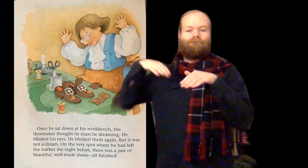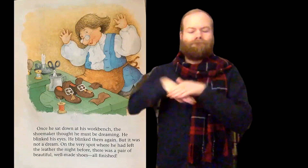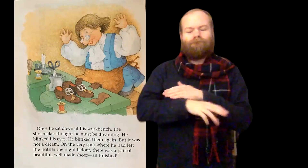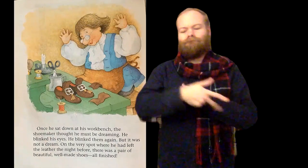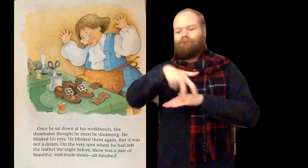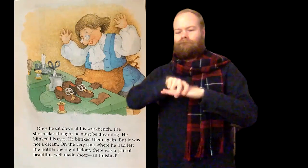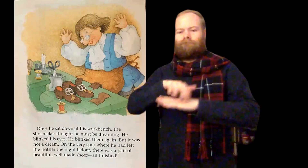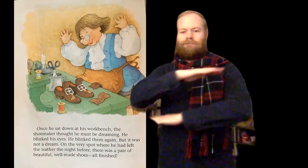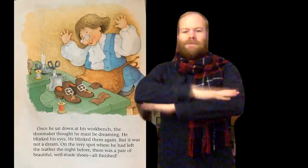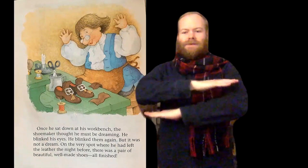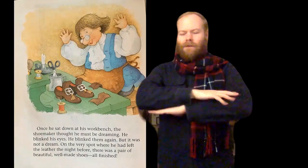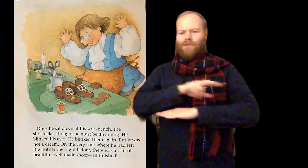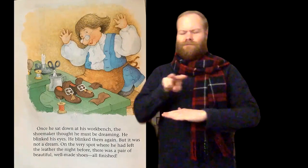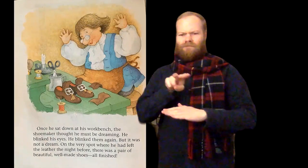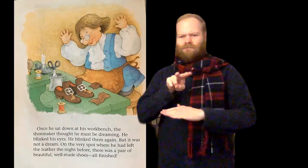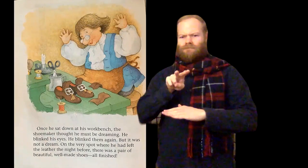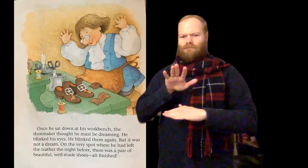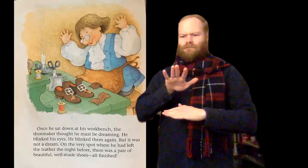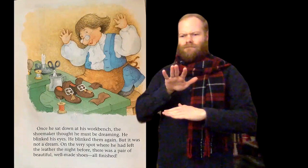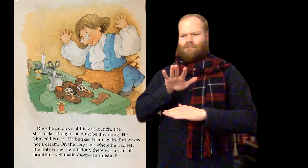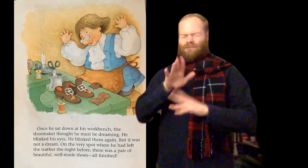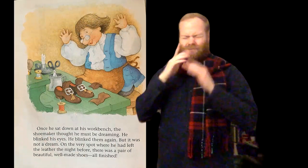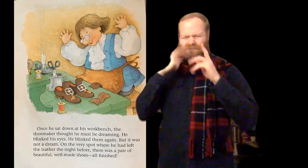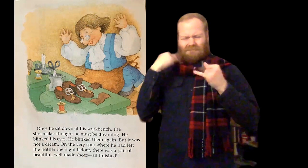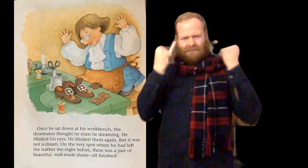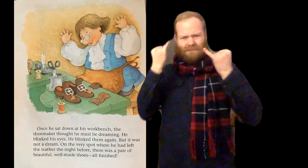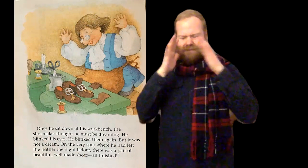Once he sat down at his workbench, the shoemaker thought he must be dreaming.